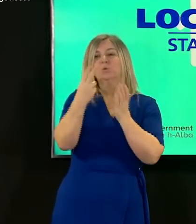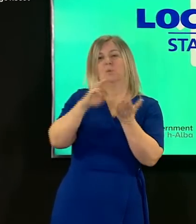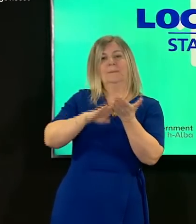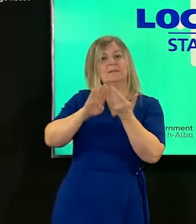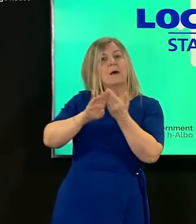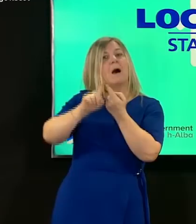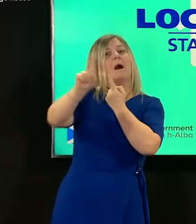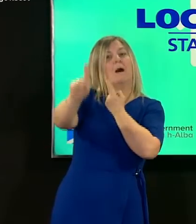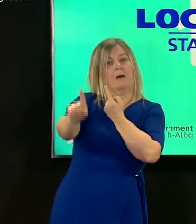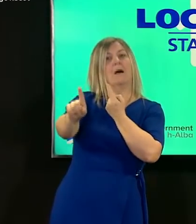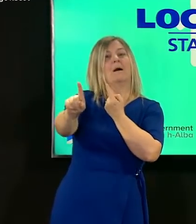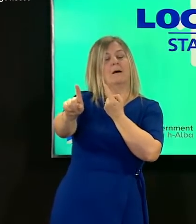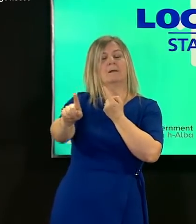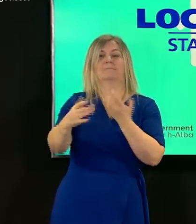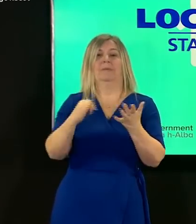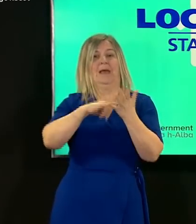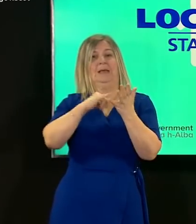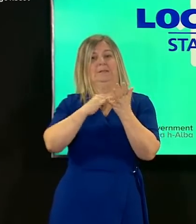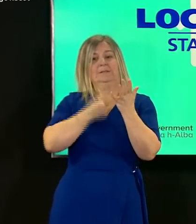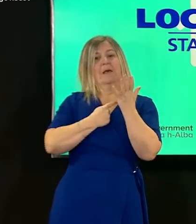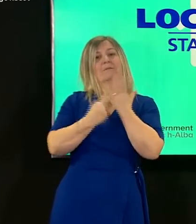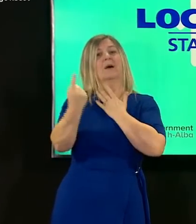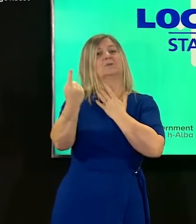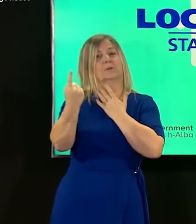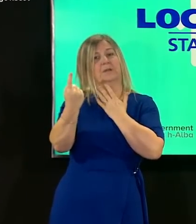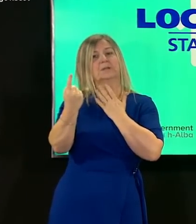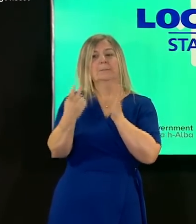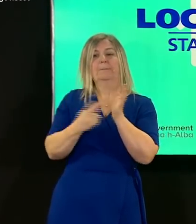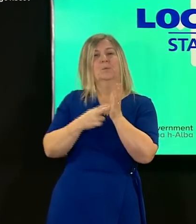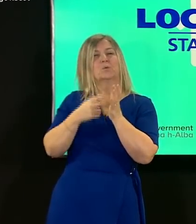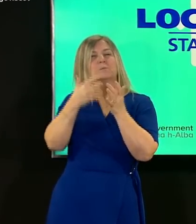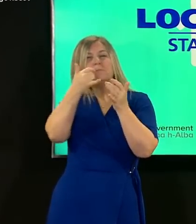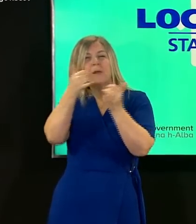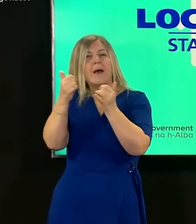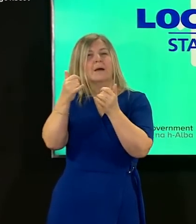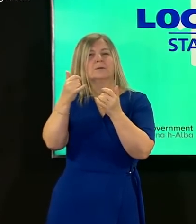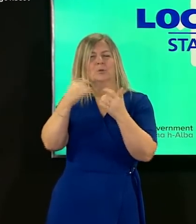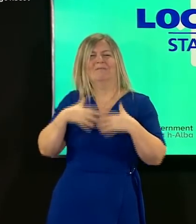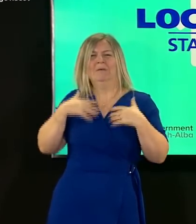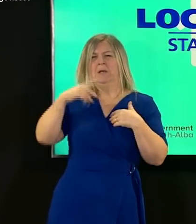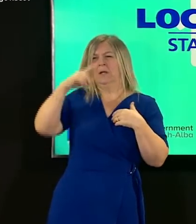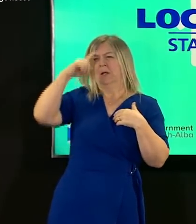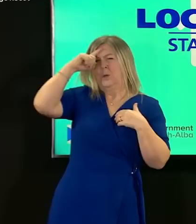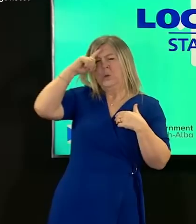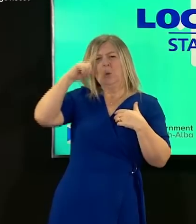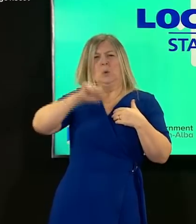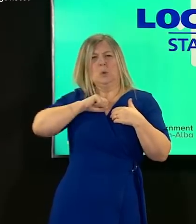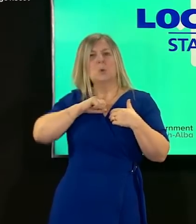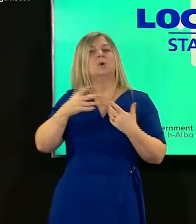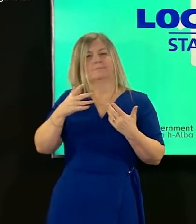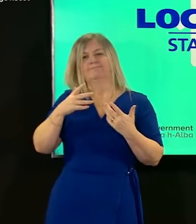from another household and self-isolate and book a test if you have symptoms above all else though